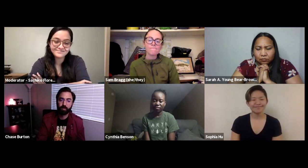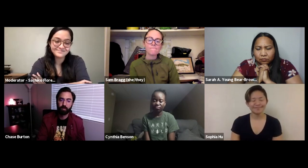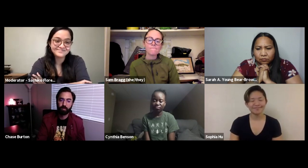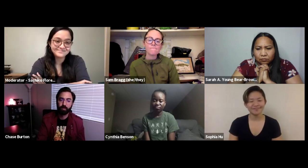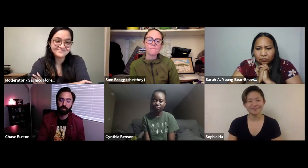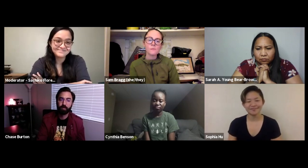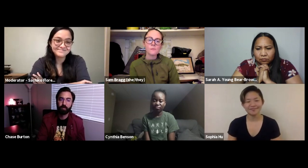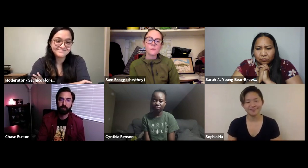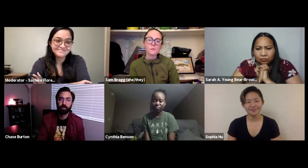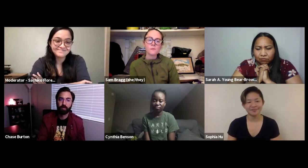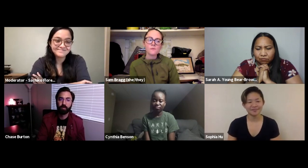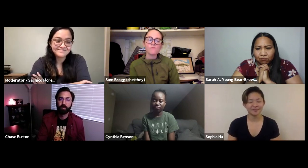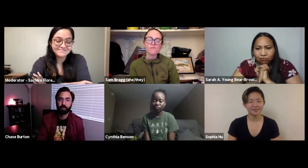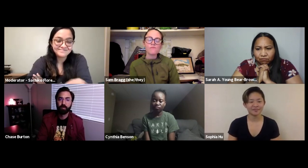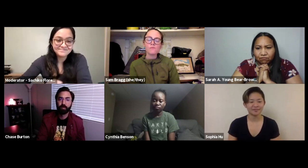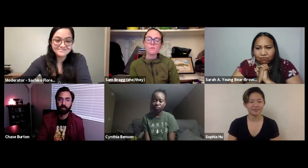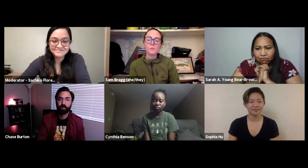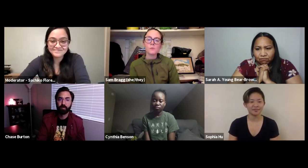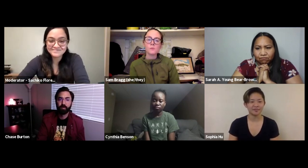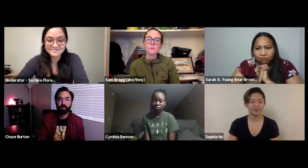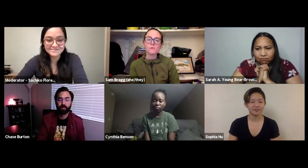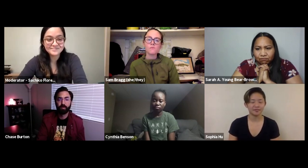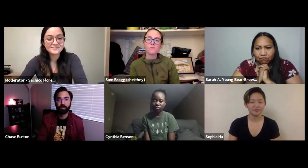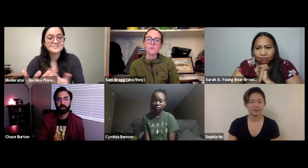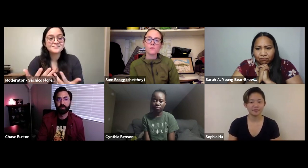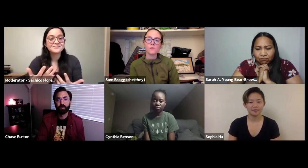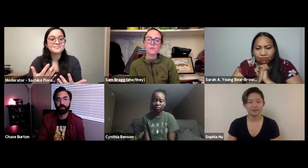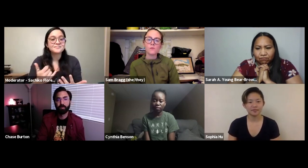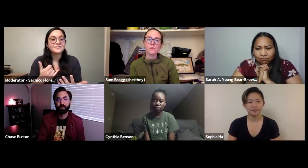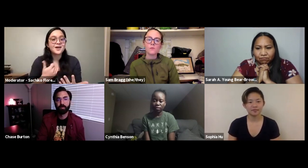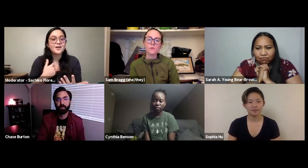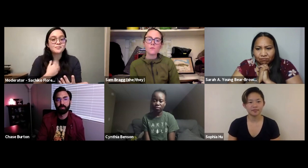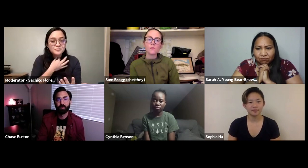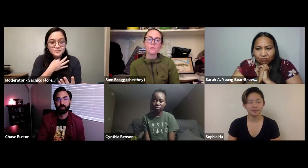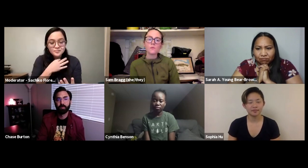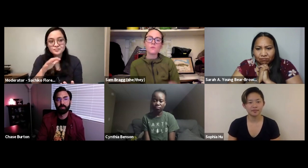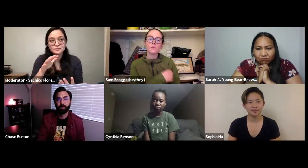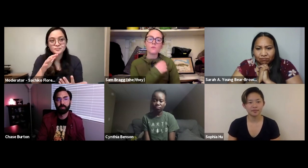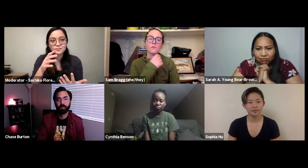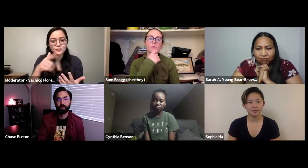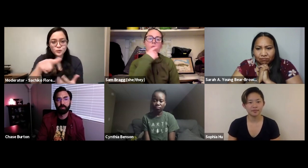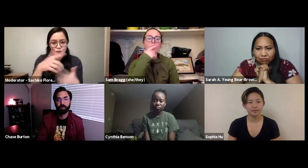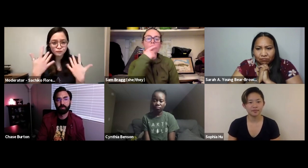fun too but it really did go in depth about those things.